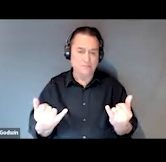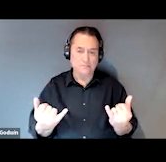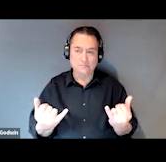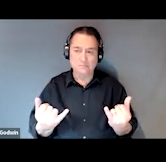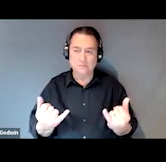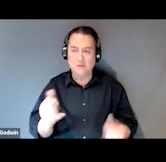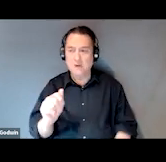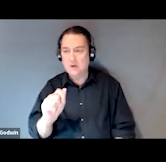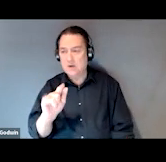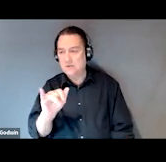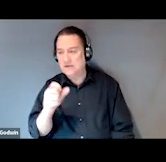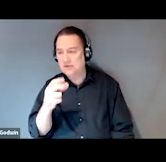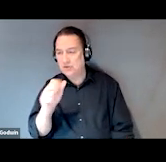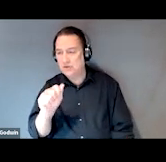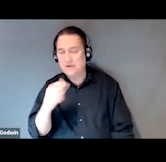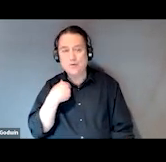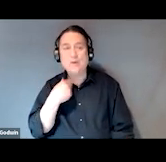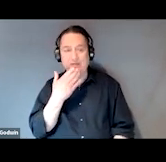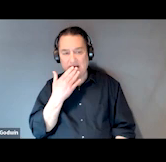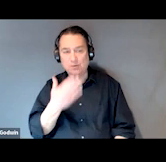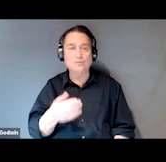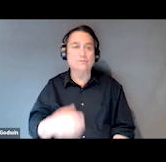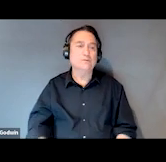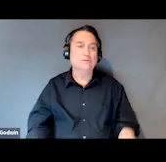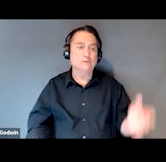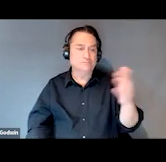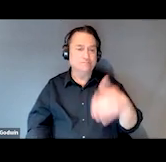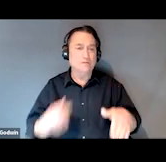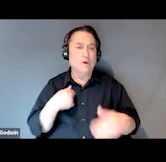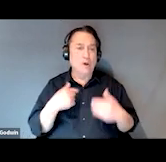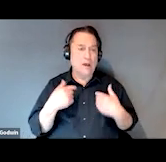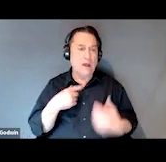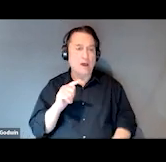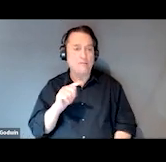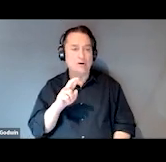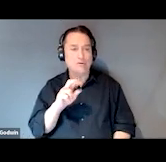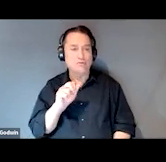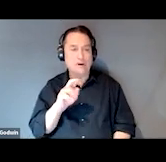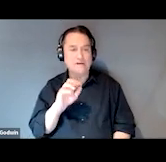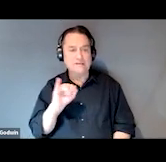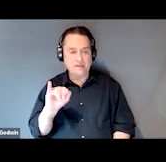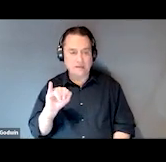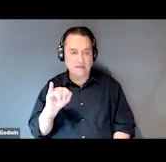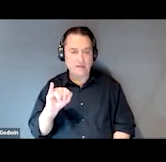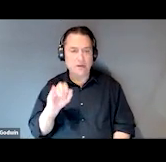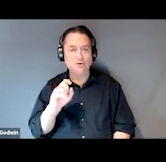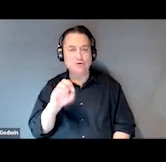if you could help me with that, advancing the slide. Thank you so much. So we have Traci Fuglestad, SOAR benefits specialist and SOAR local lead